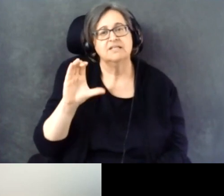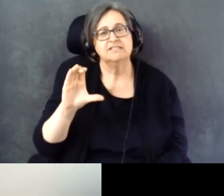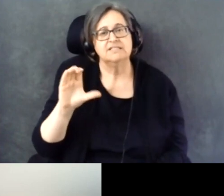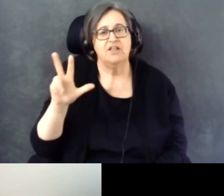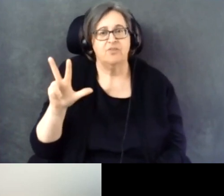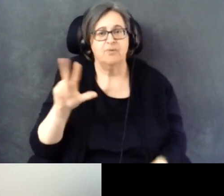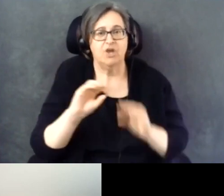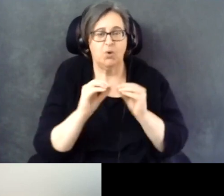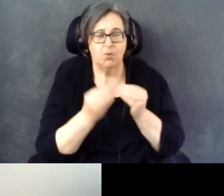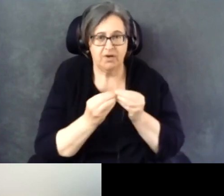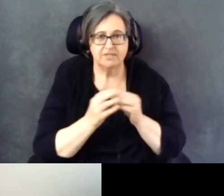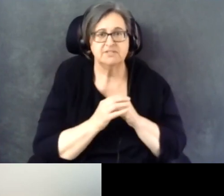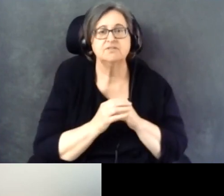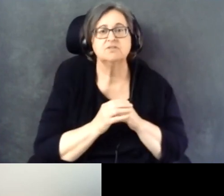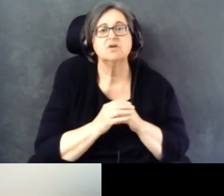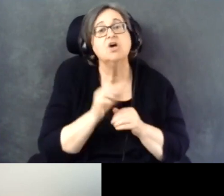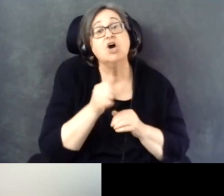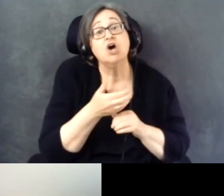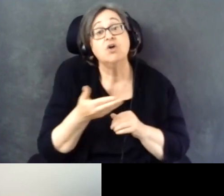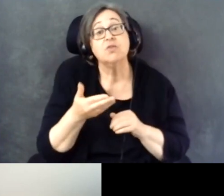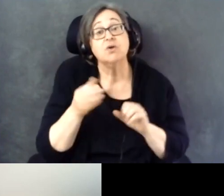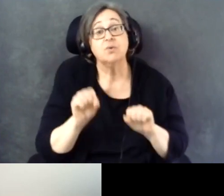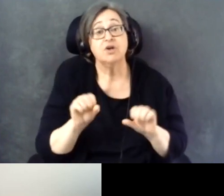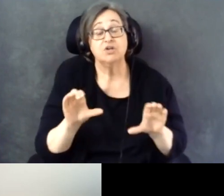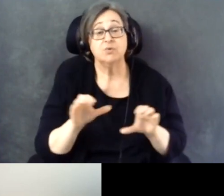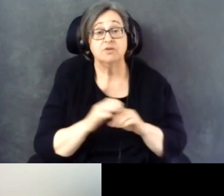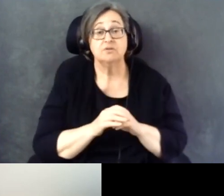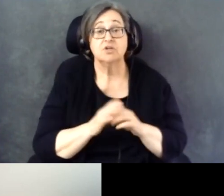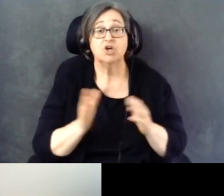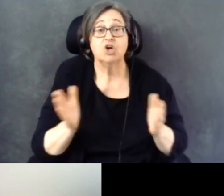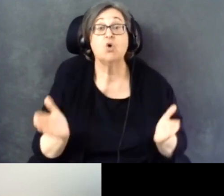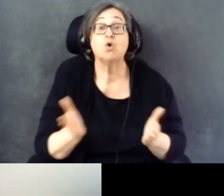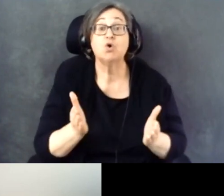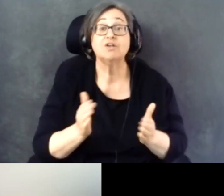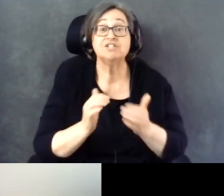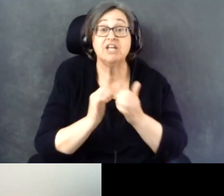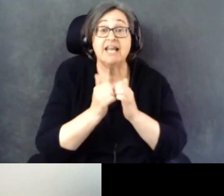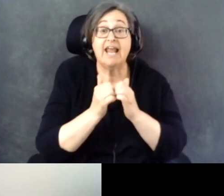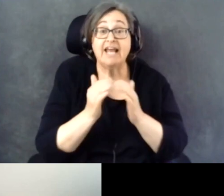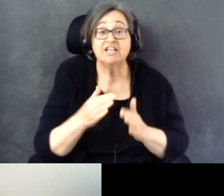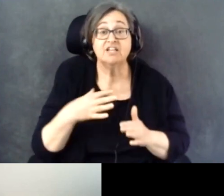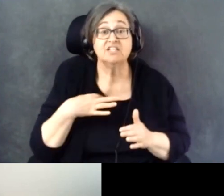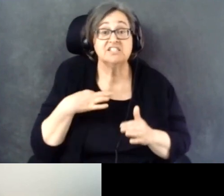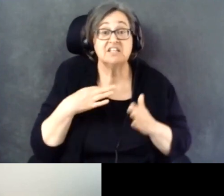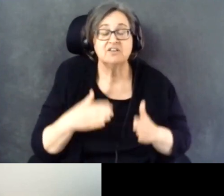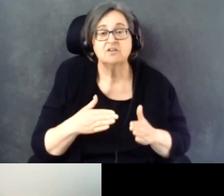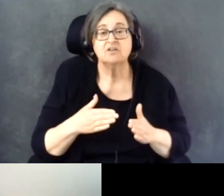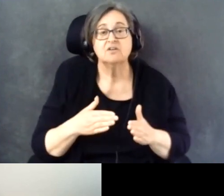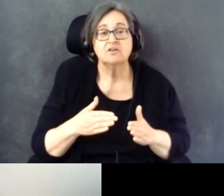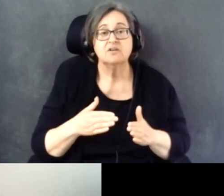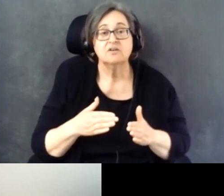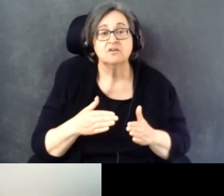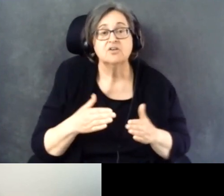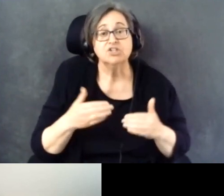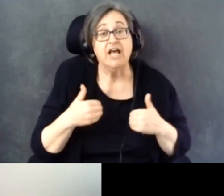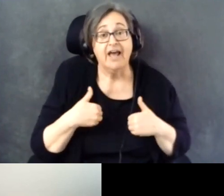Another one that can be done to encourage candidates to pick up a disability platform.